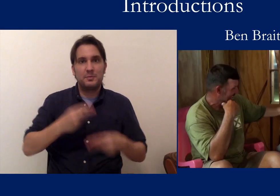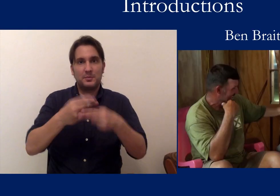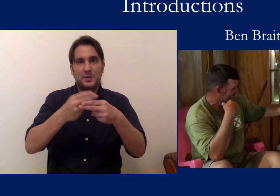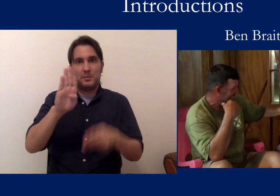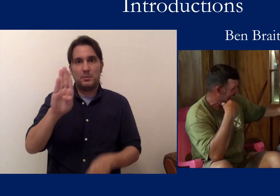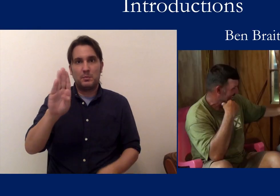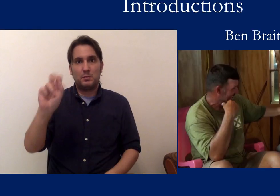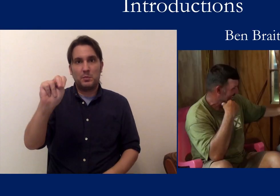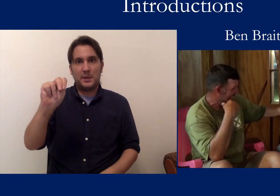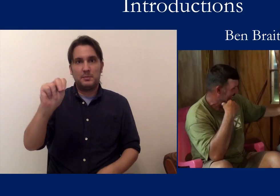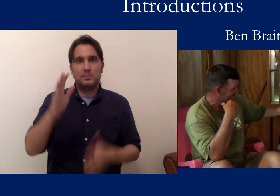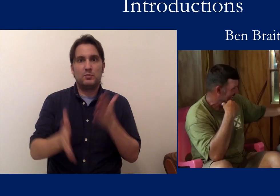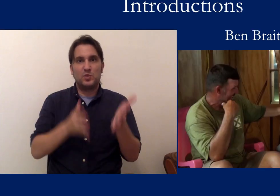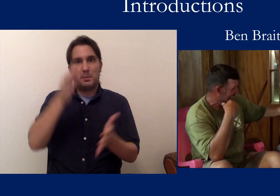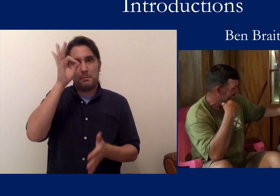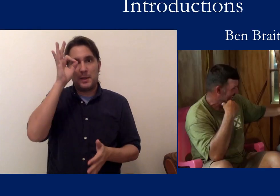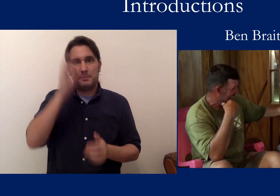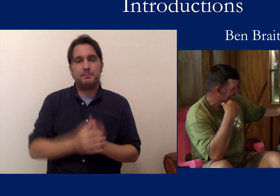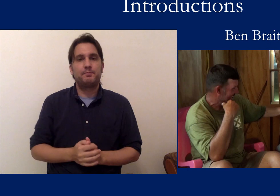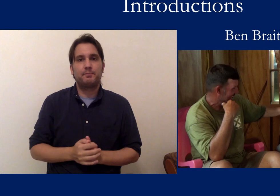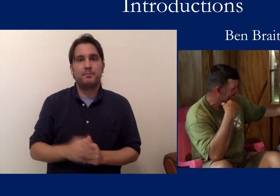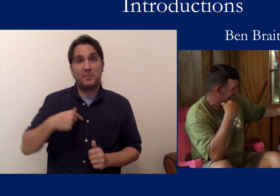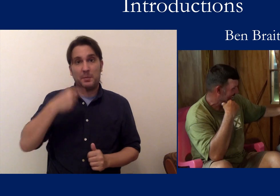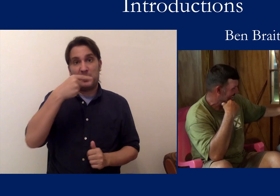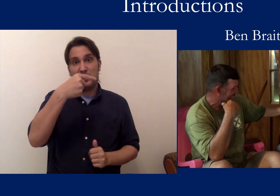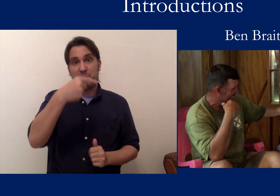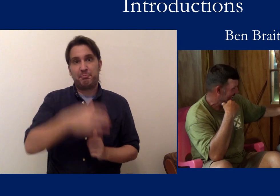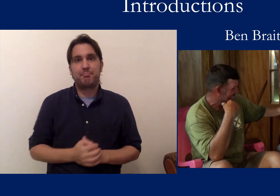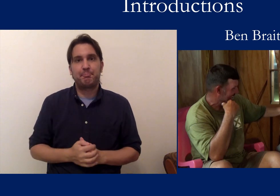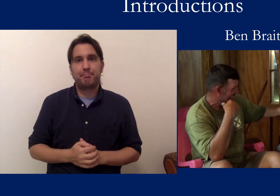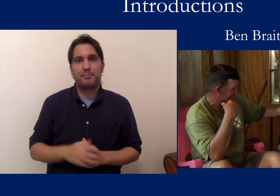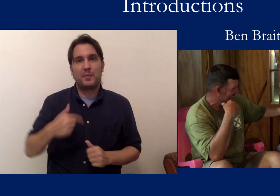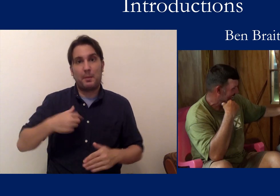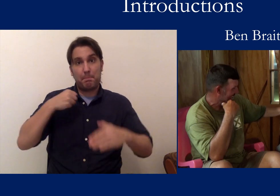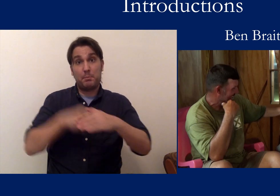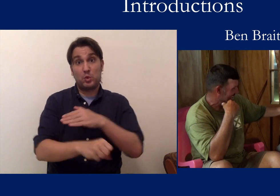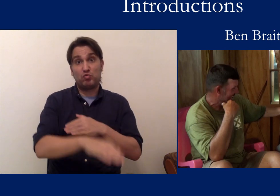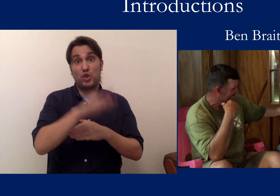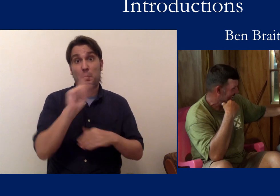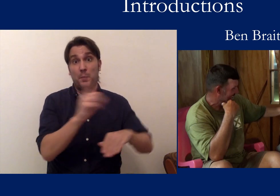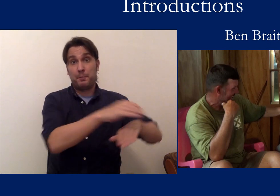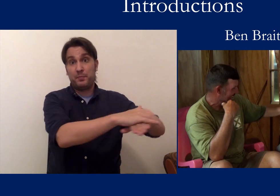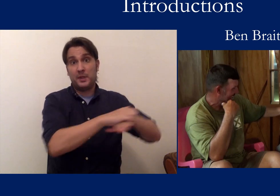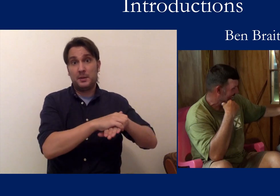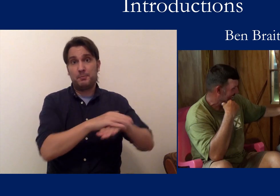Hi! My name is Ben. This is my sign name. I'm hearing. I was born and grew up in England.